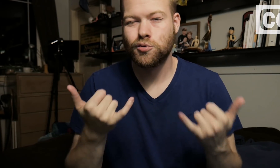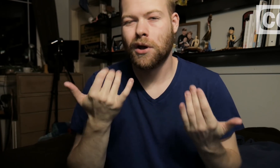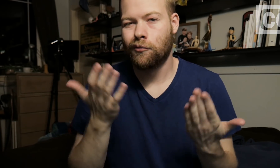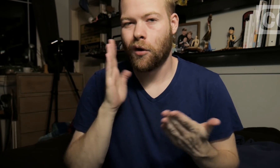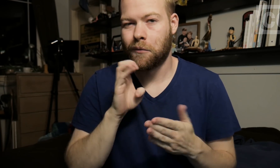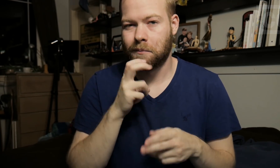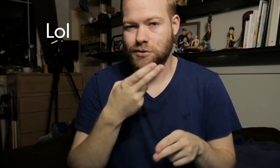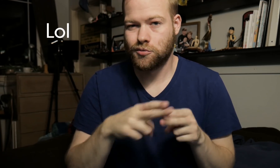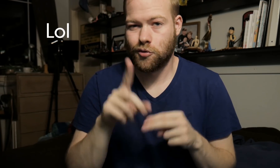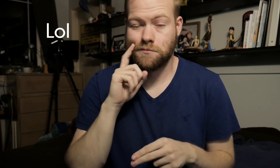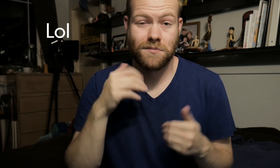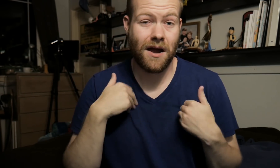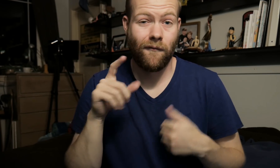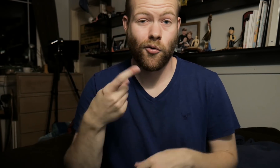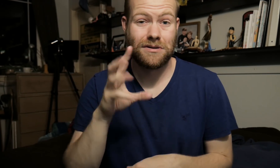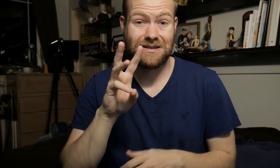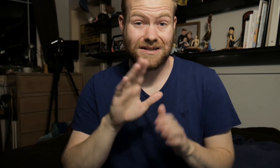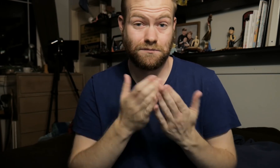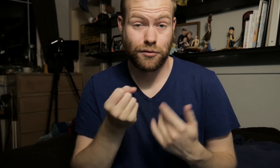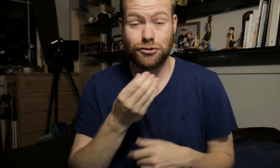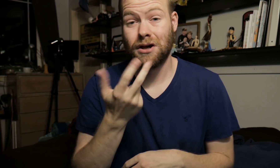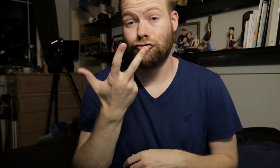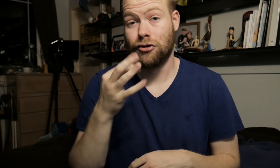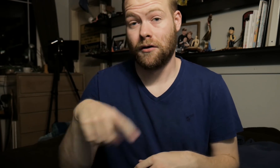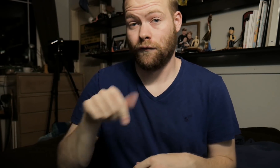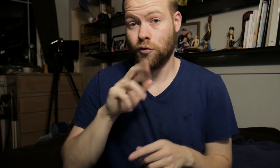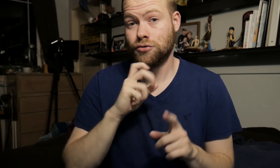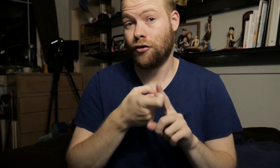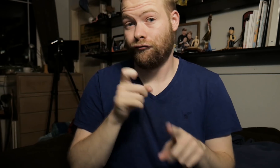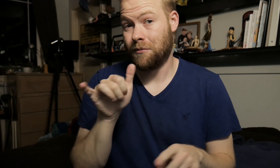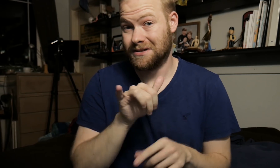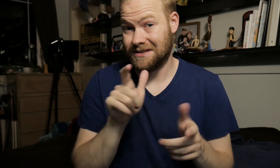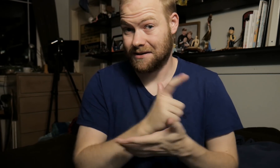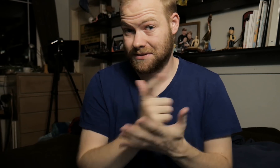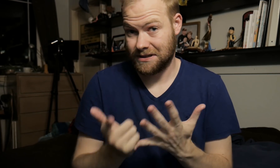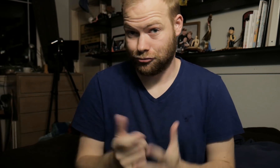Today probably will be short (lol) because I have only six books, and three of those are from the same series.